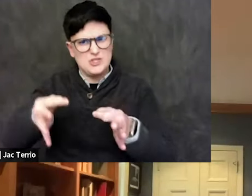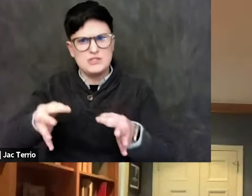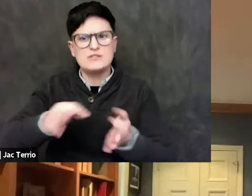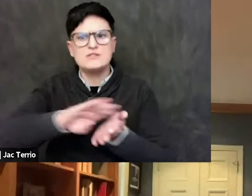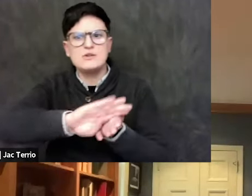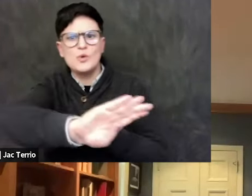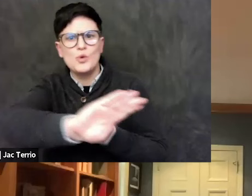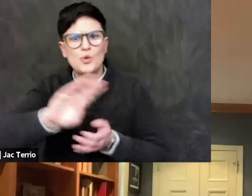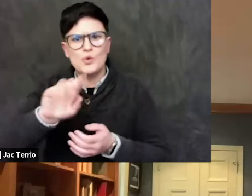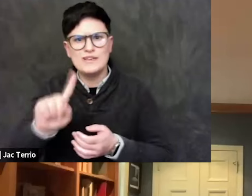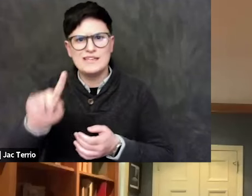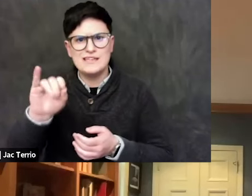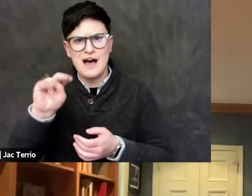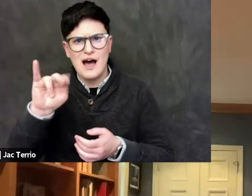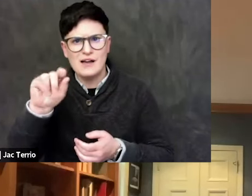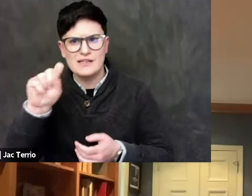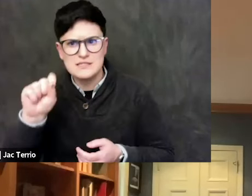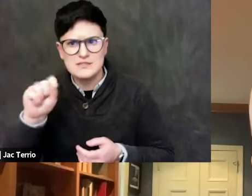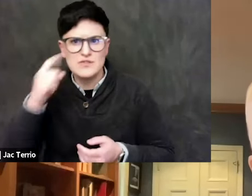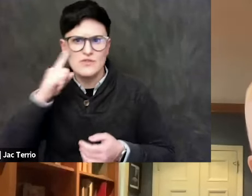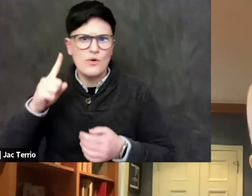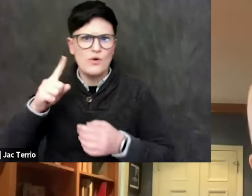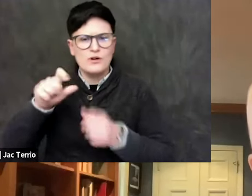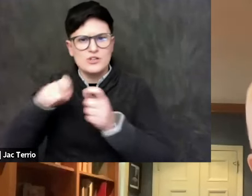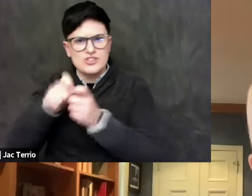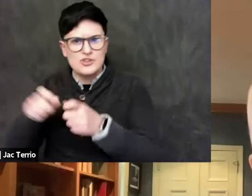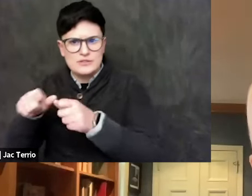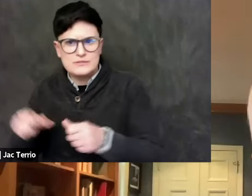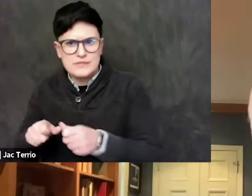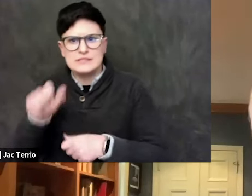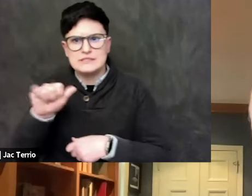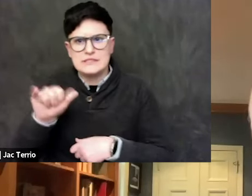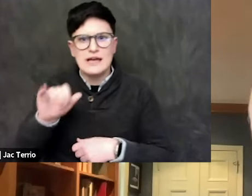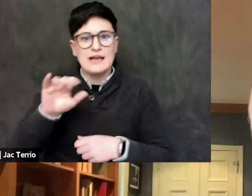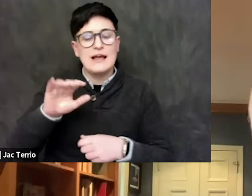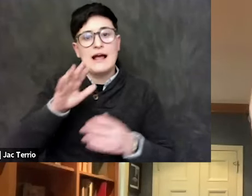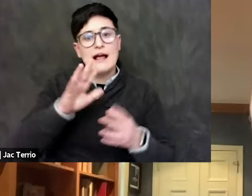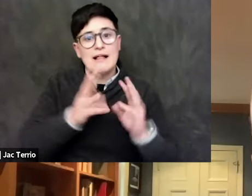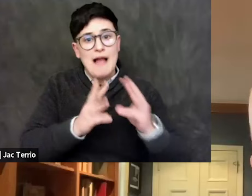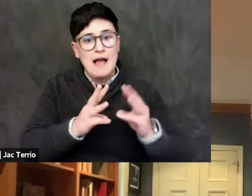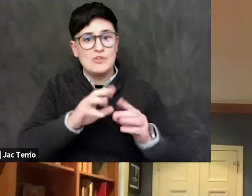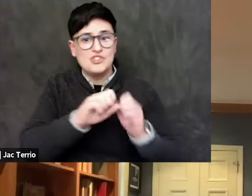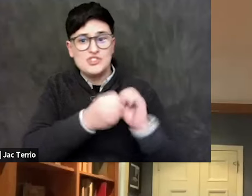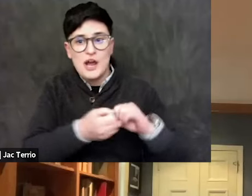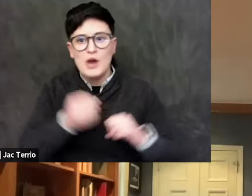or sexual survivor spaces, which tells me that it's sort of McCarthyism.